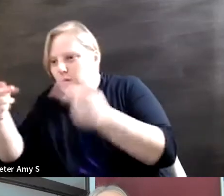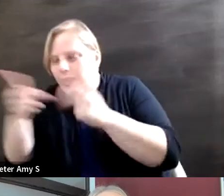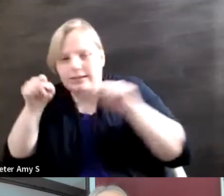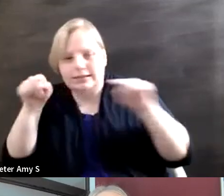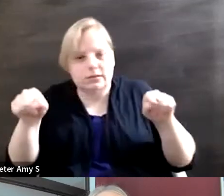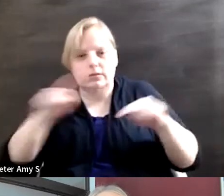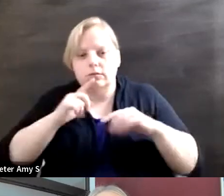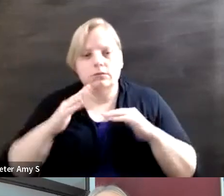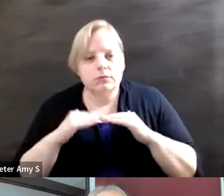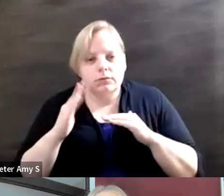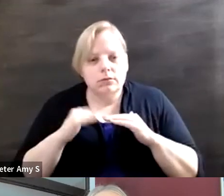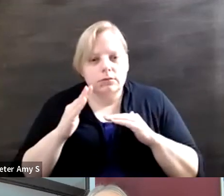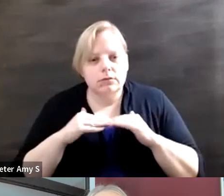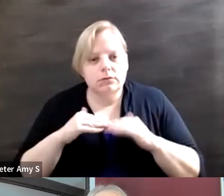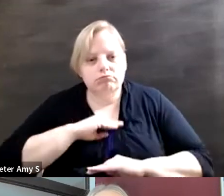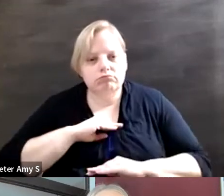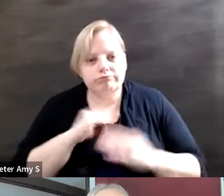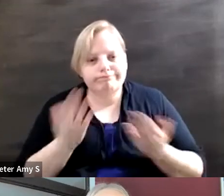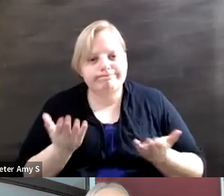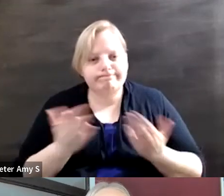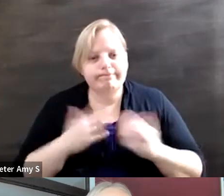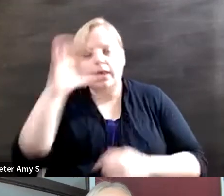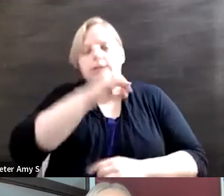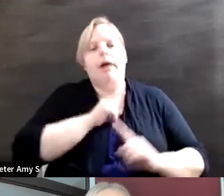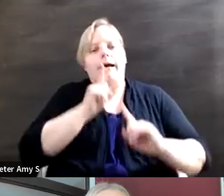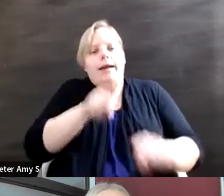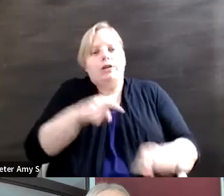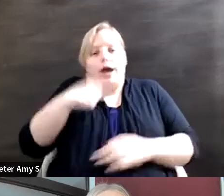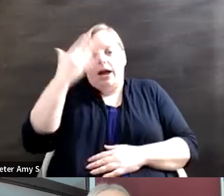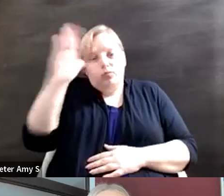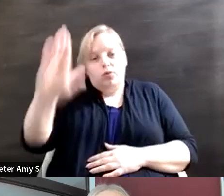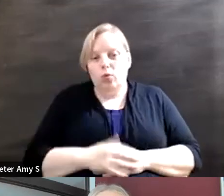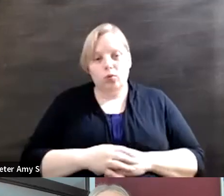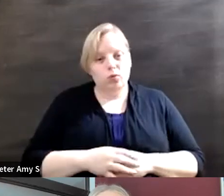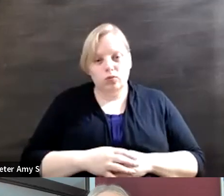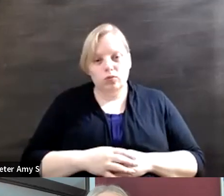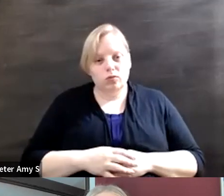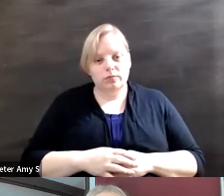those things where I guess my answer is I don't, I don't know. You know I say I'm young in this,